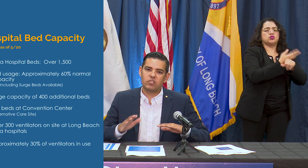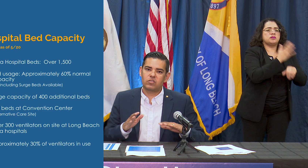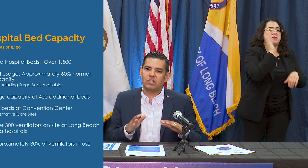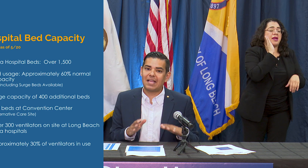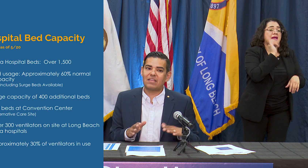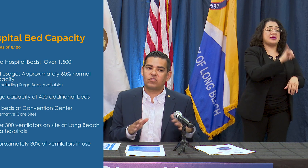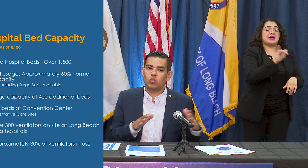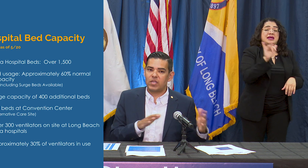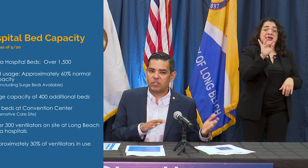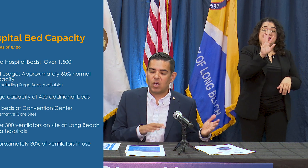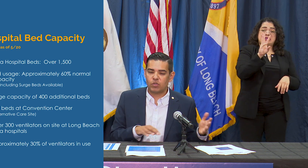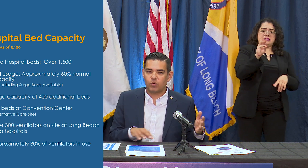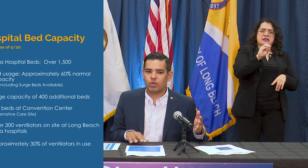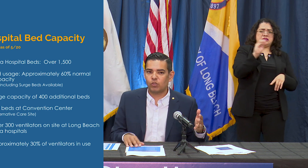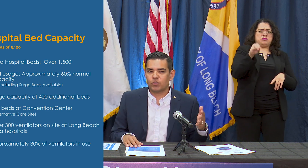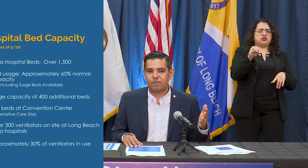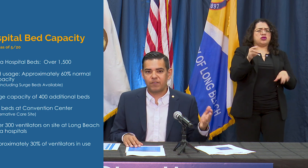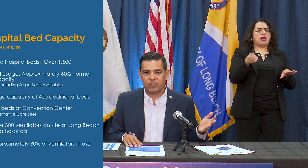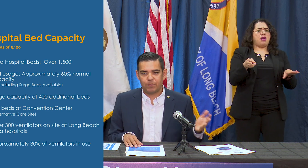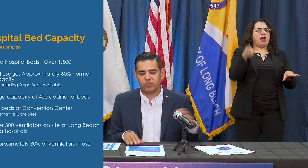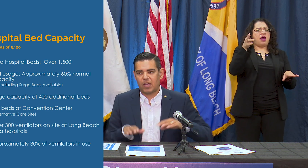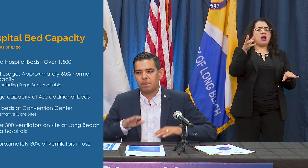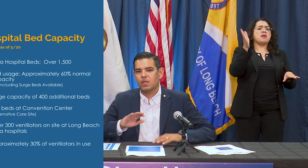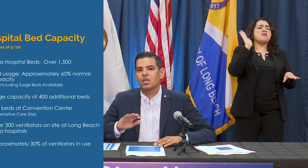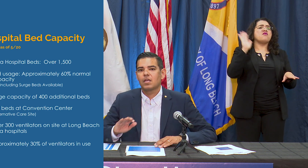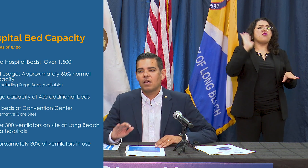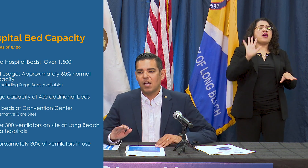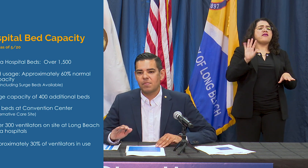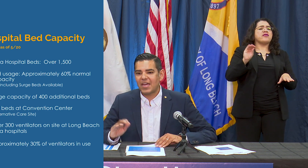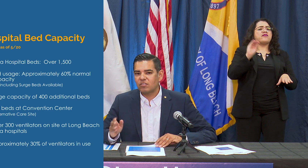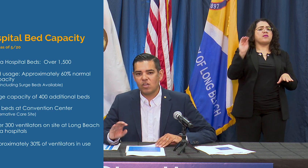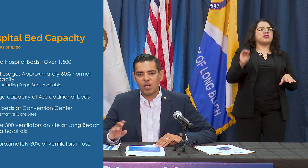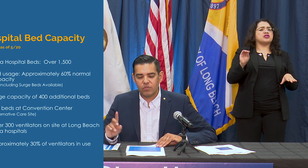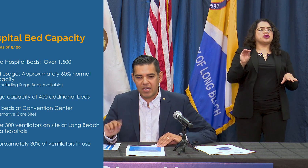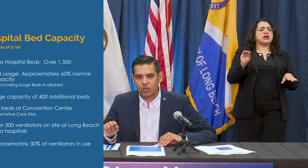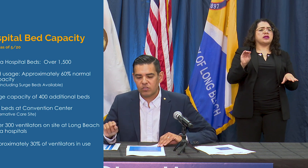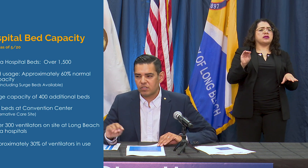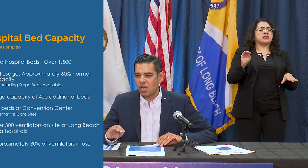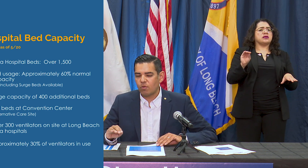last two weeks ago which we were closer to 50%. That increased is not